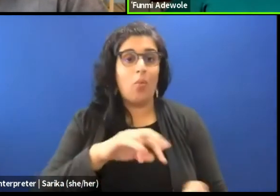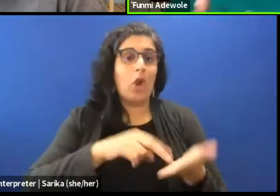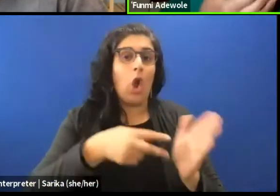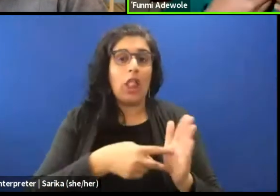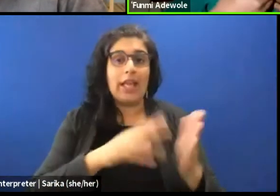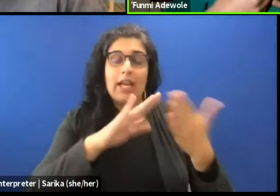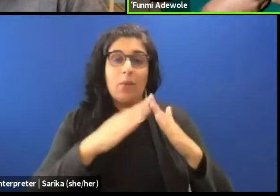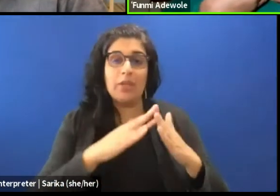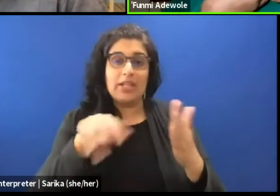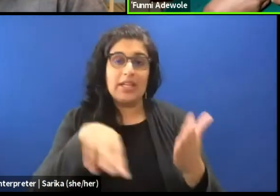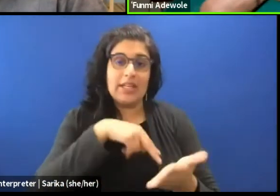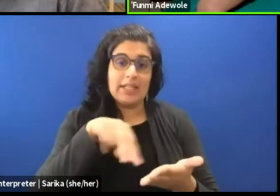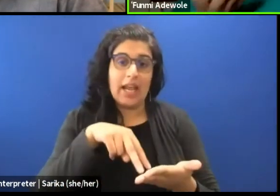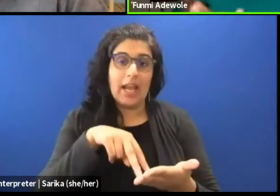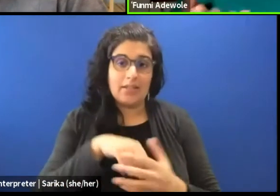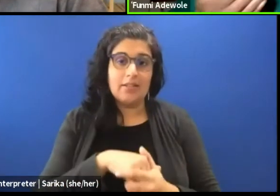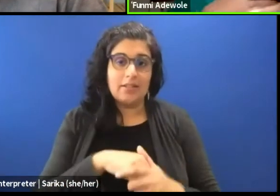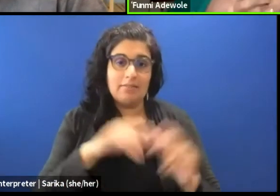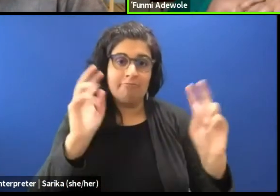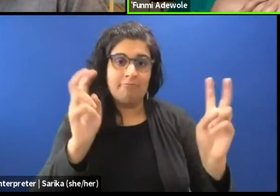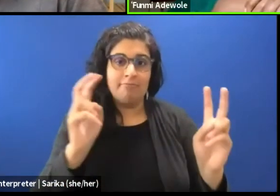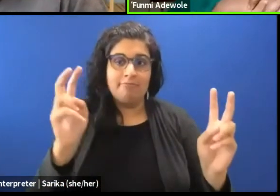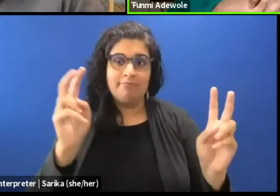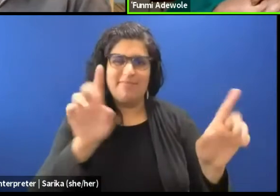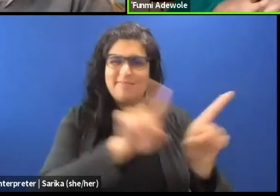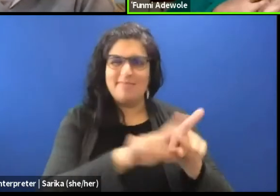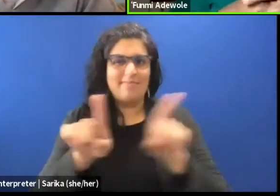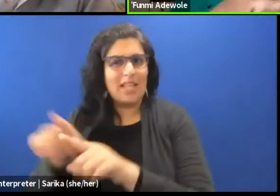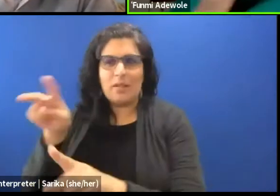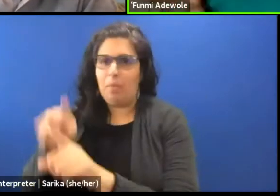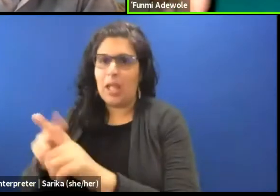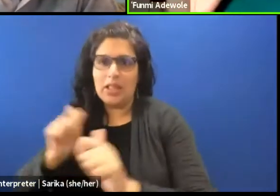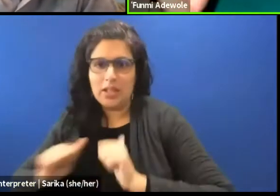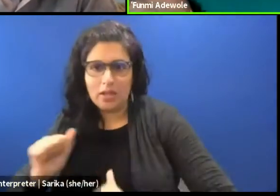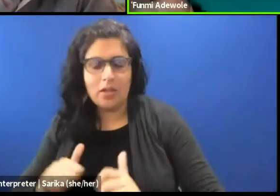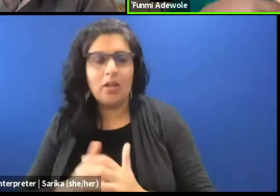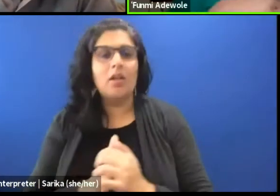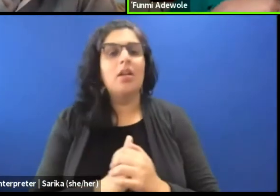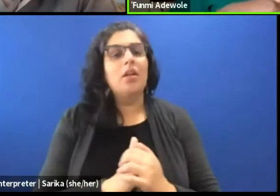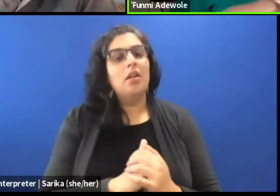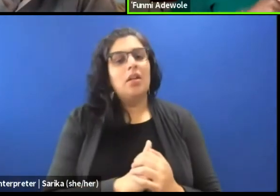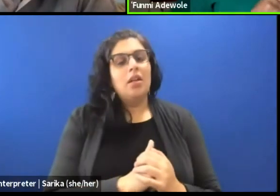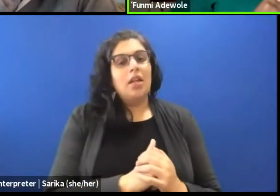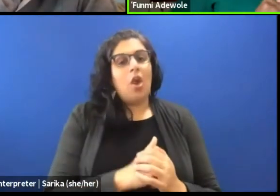And a community dance, one of the definitions of community dance